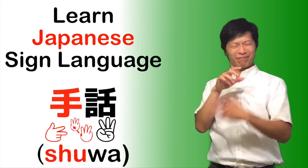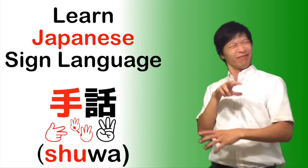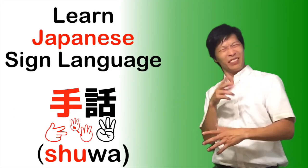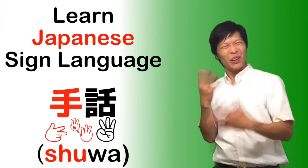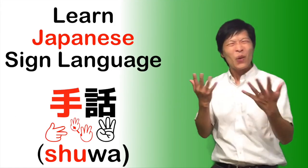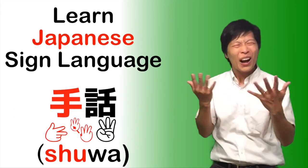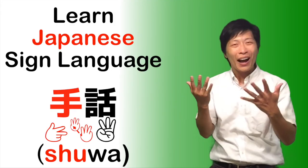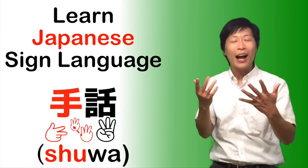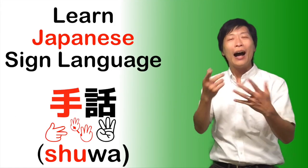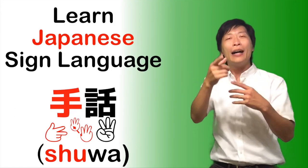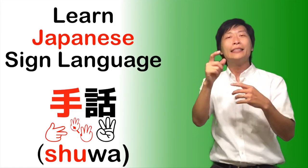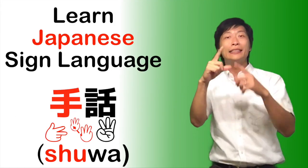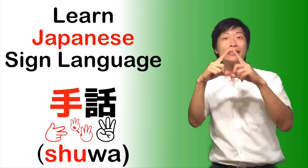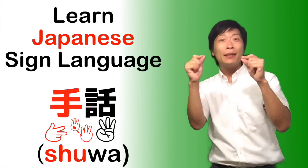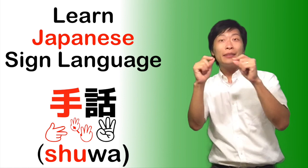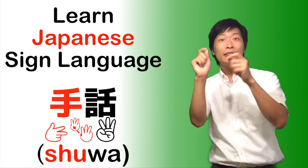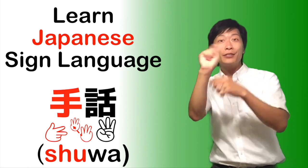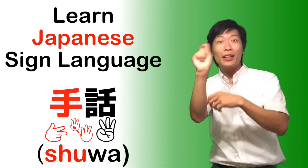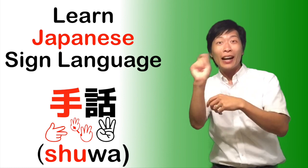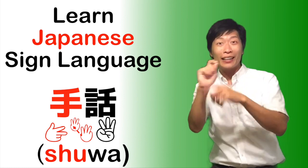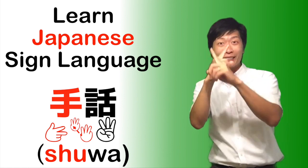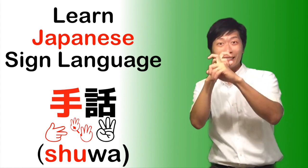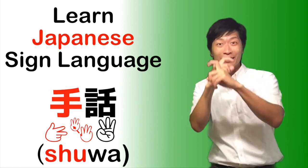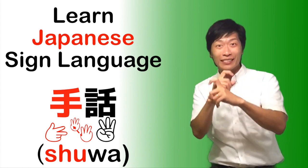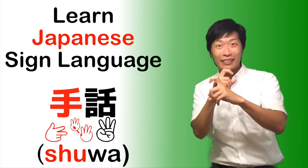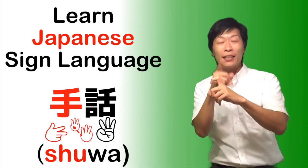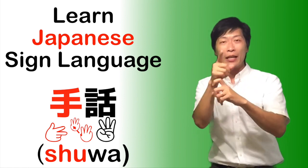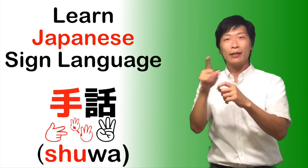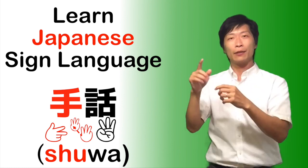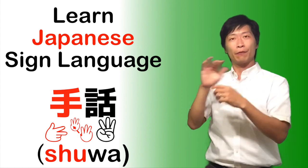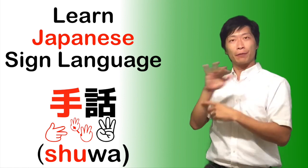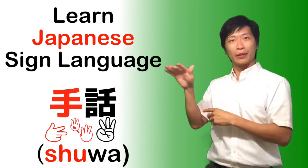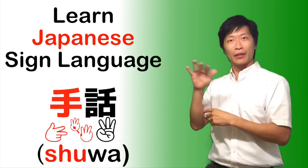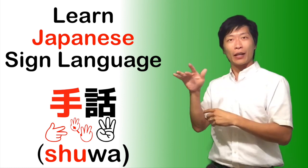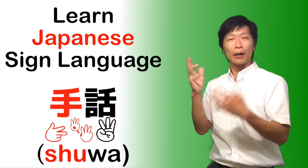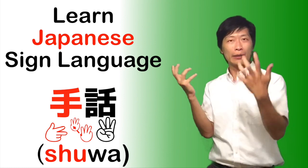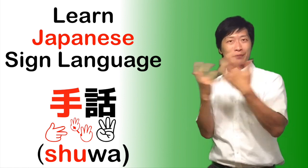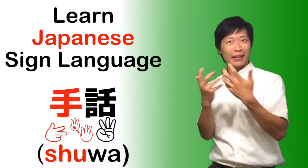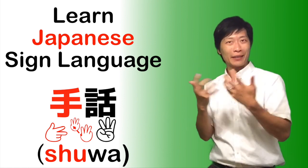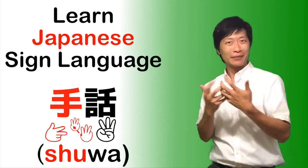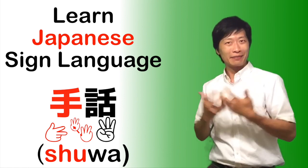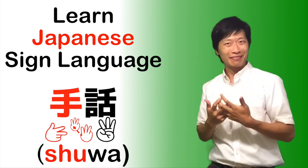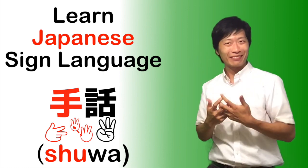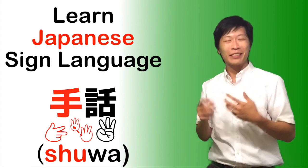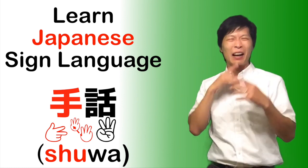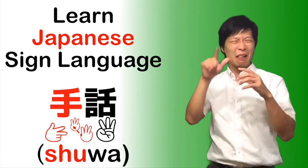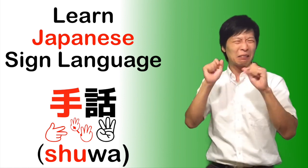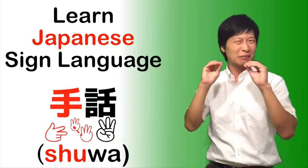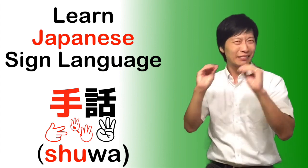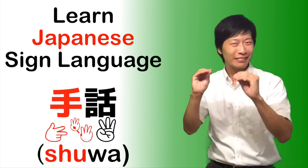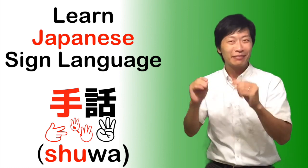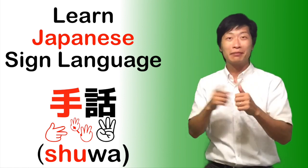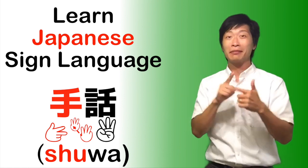JSL fingerspelling is based on "Hiragana and Katakana". We can teach that as well.